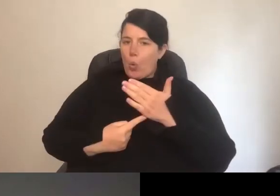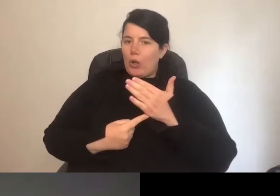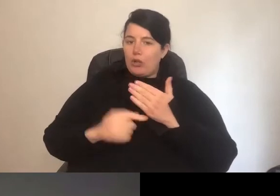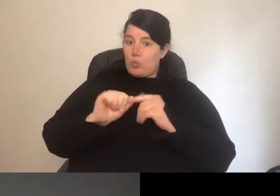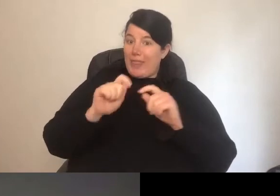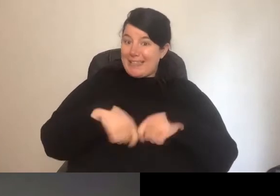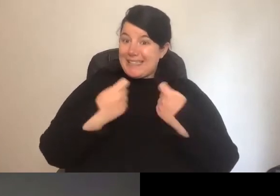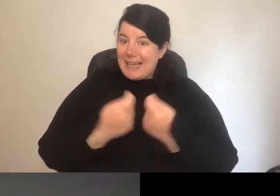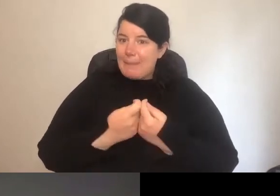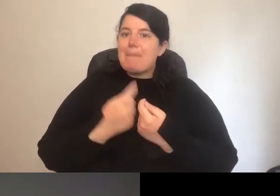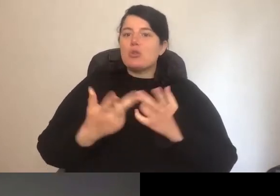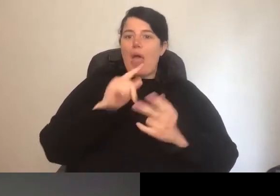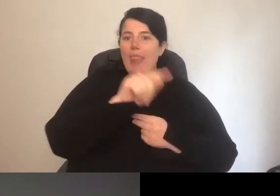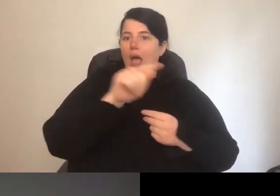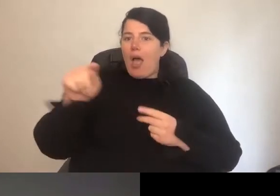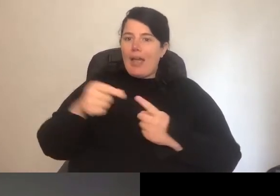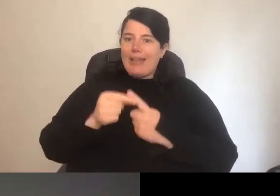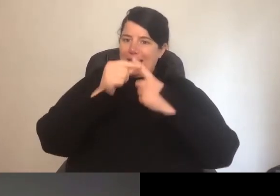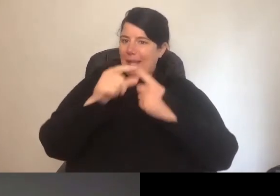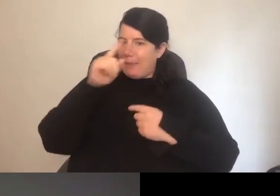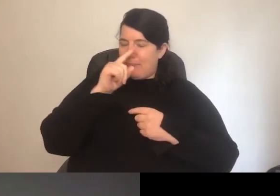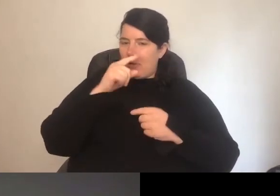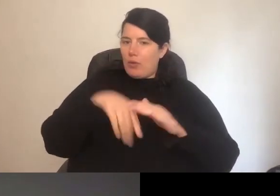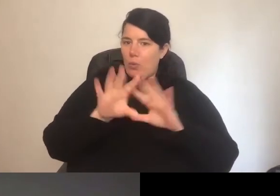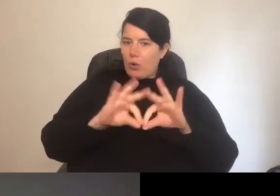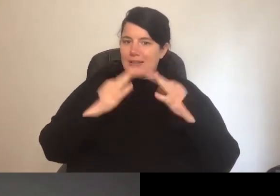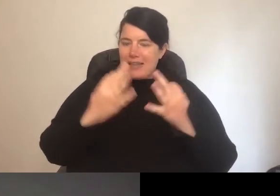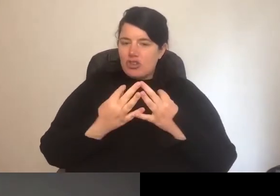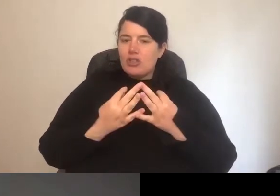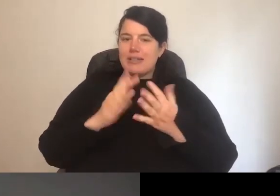but to others within the organisation. Setting up those